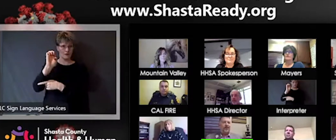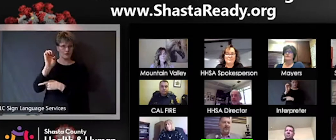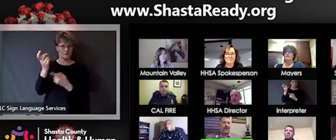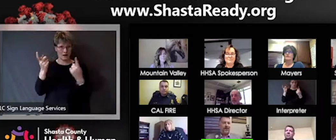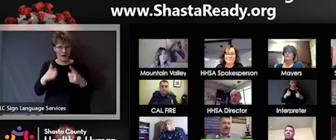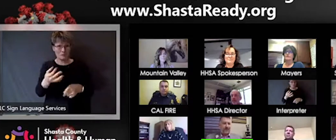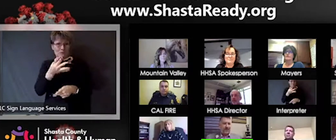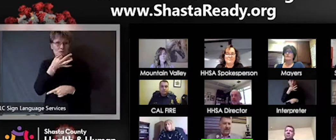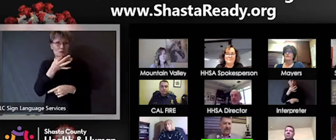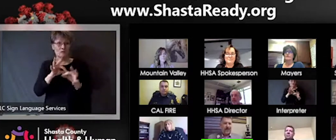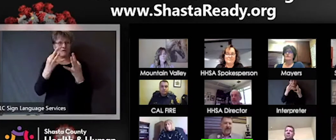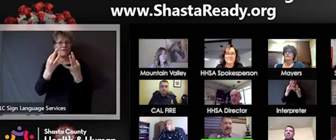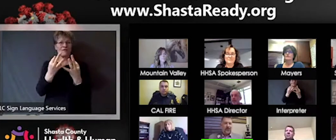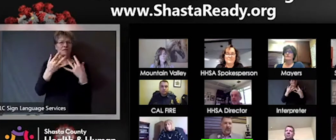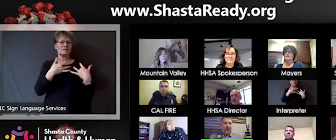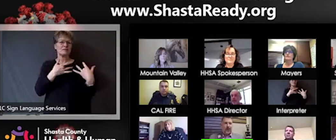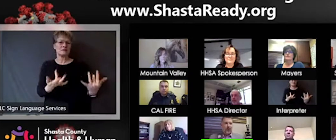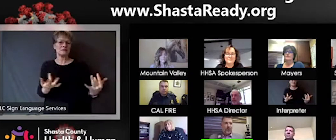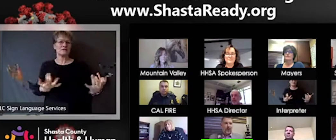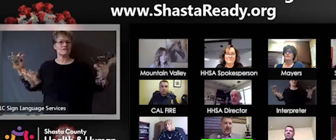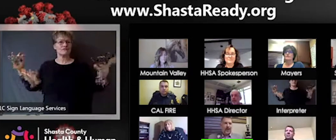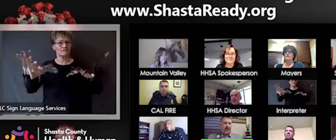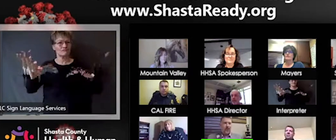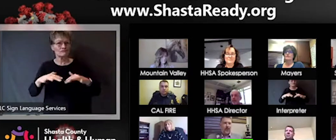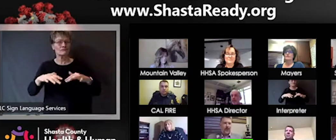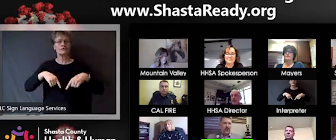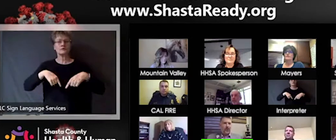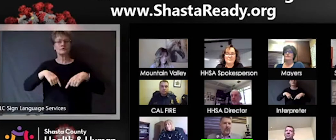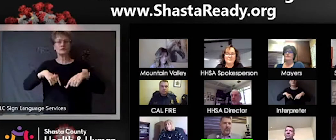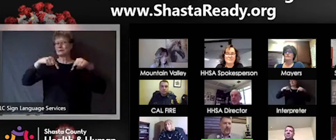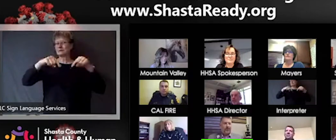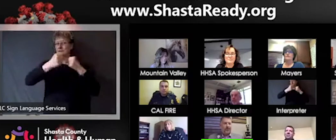look different this year. So we want to try and create some ways where folks